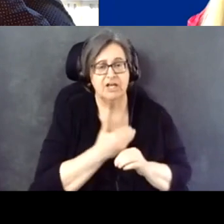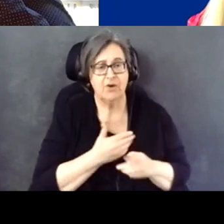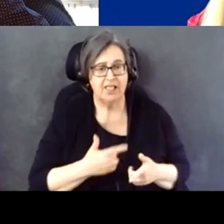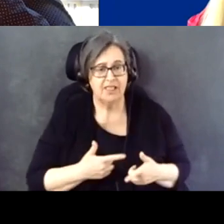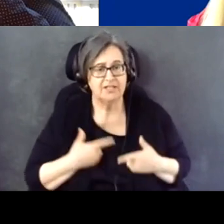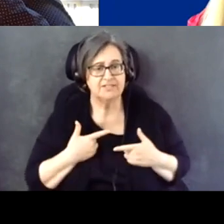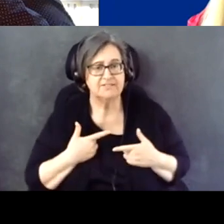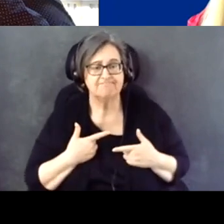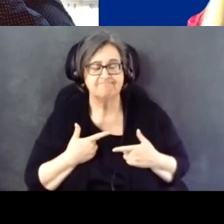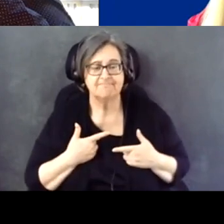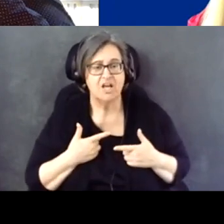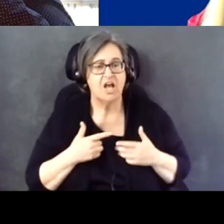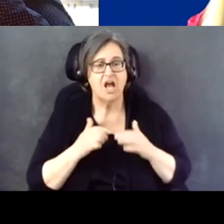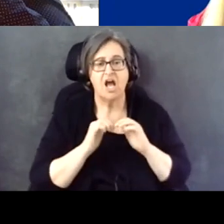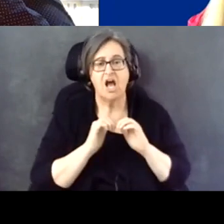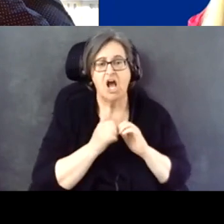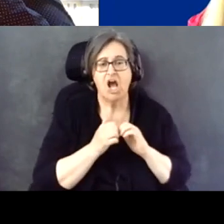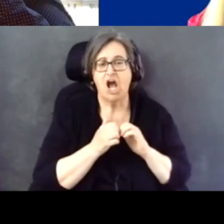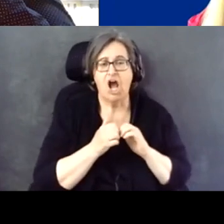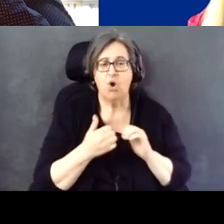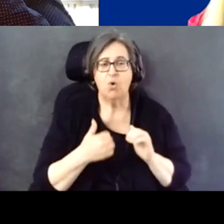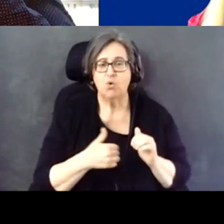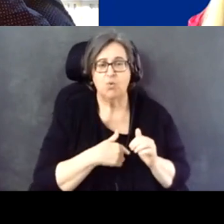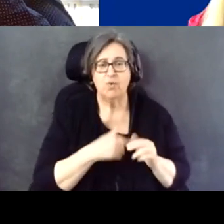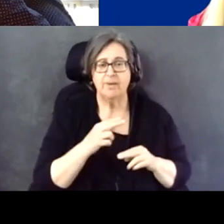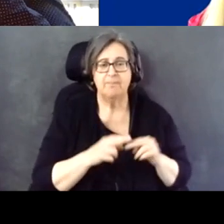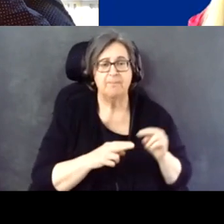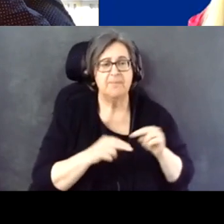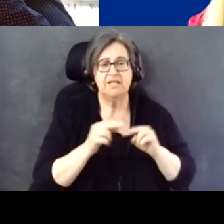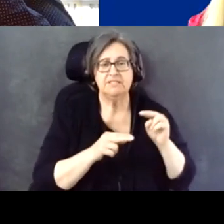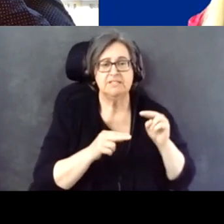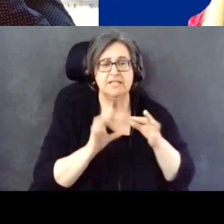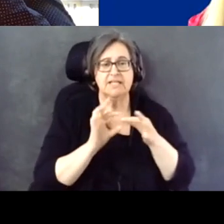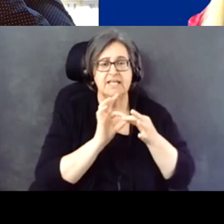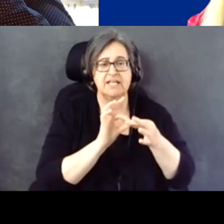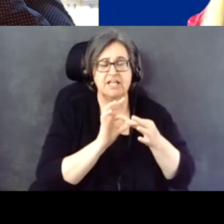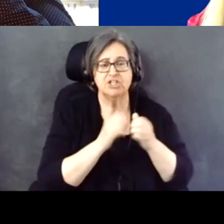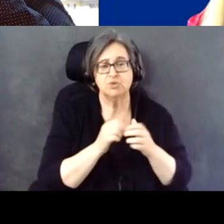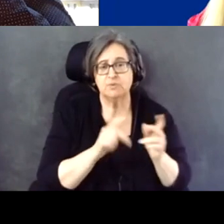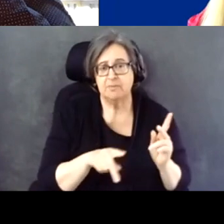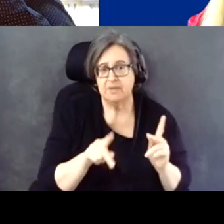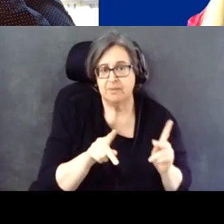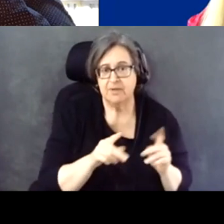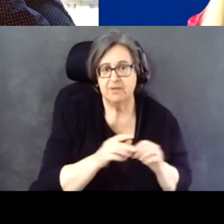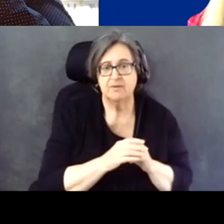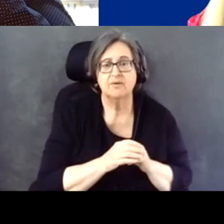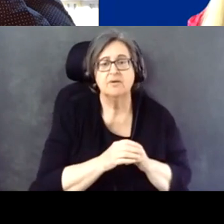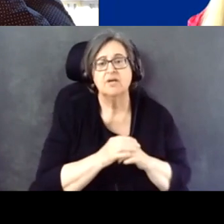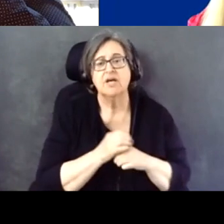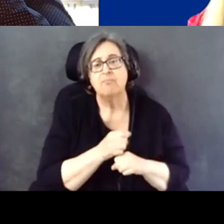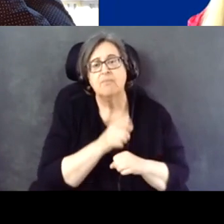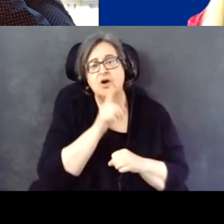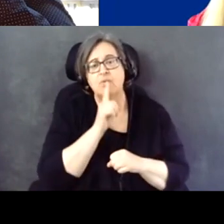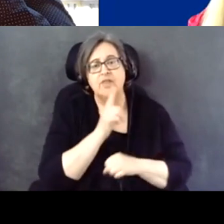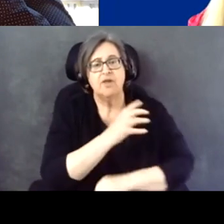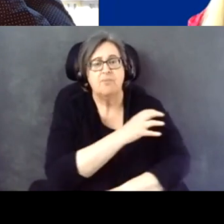But how have we built connections with the people and made really powerful introductions